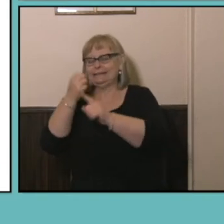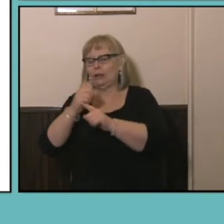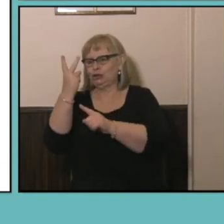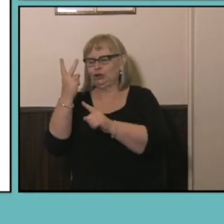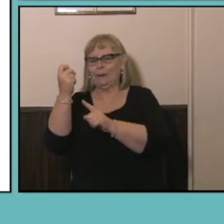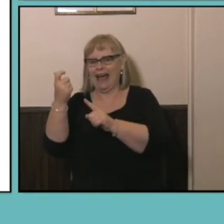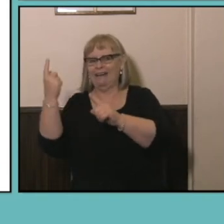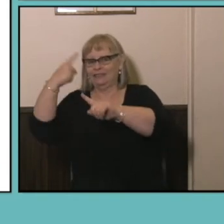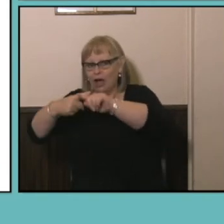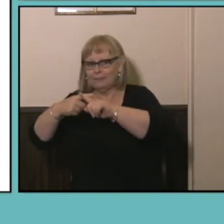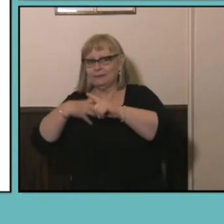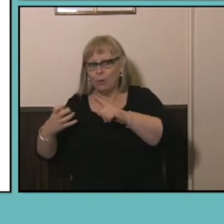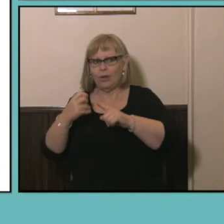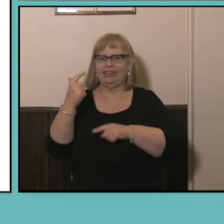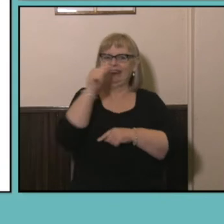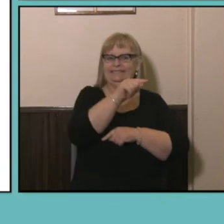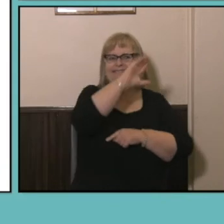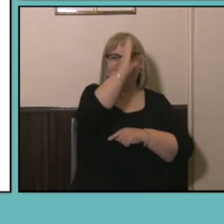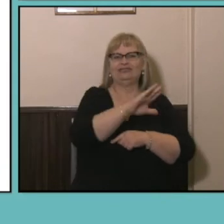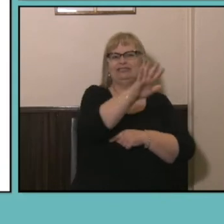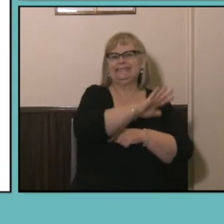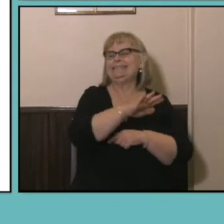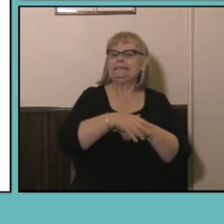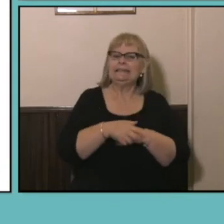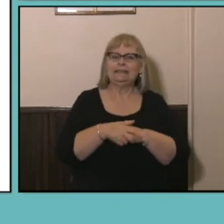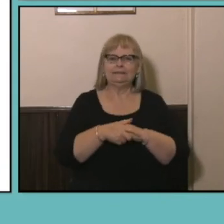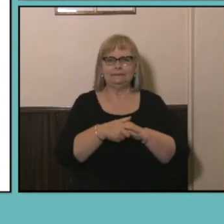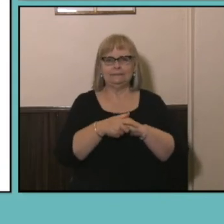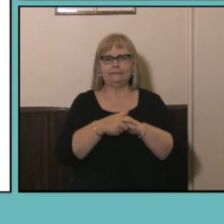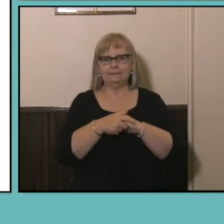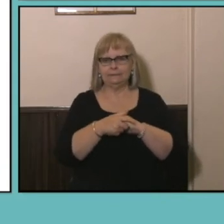two and a half times as likely to have a post grade qualification. On the flip-side